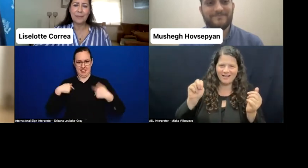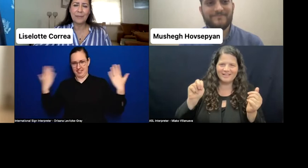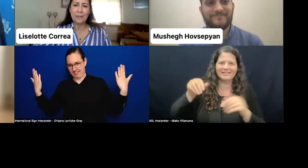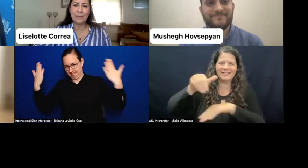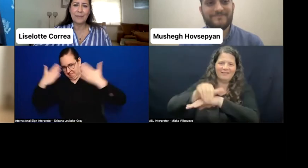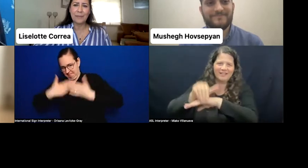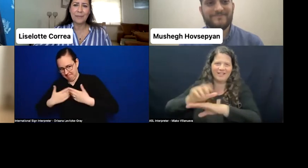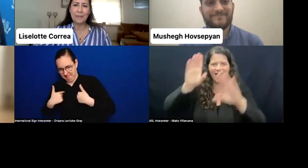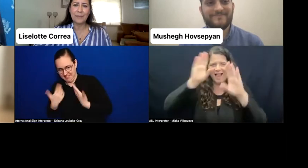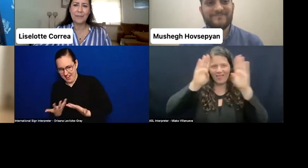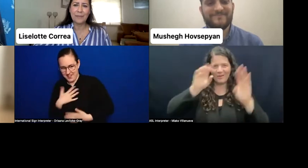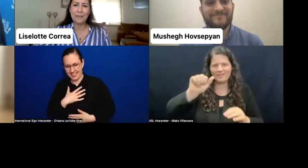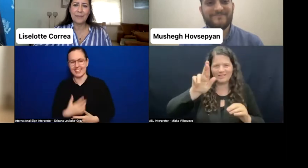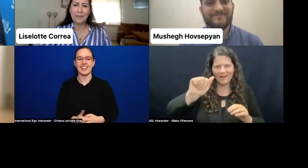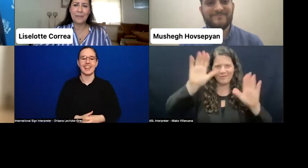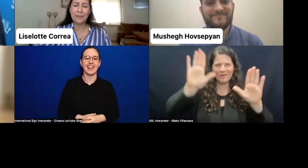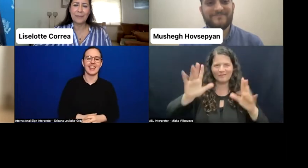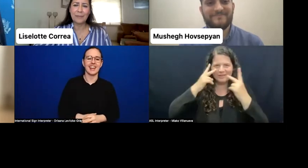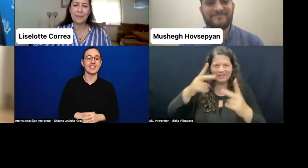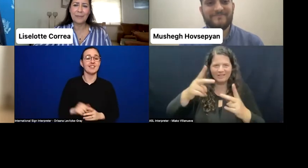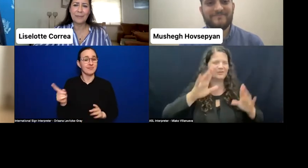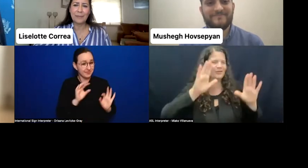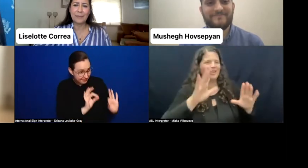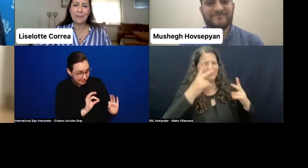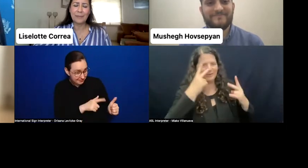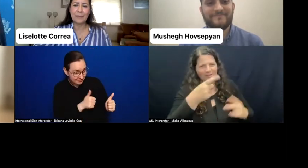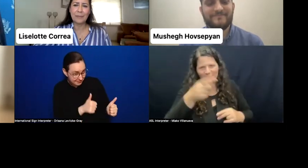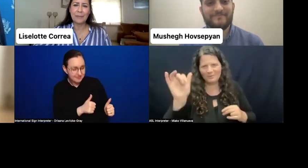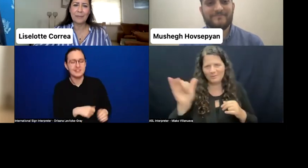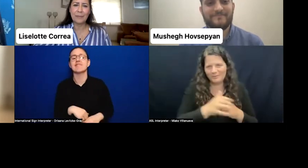See you, yeah-- screen.